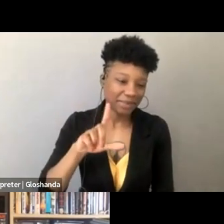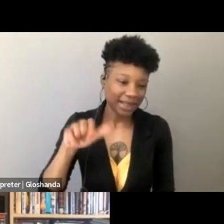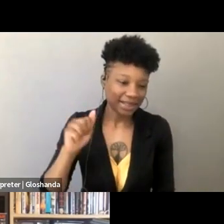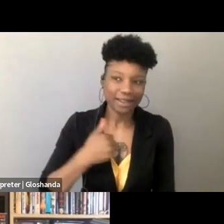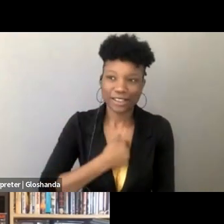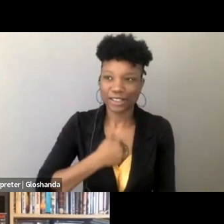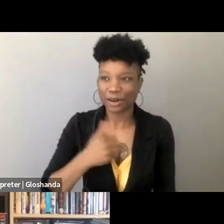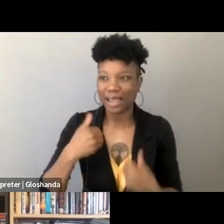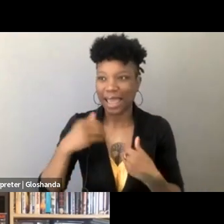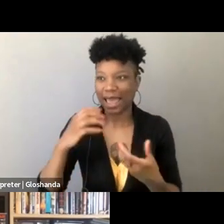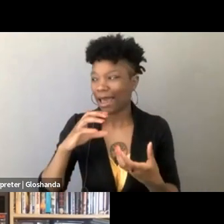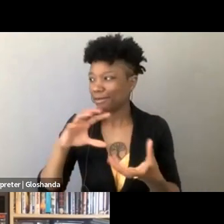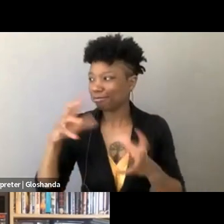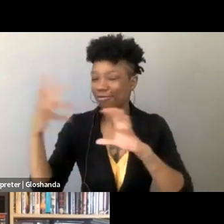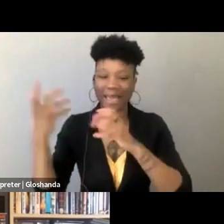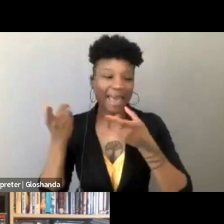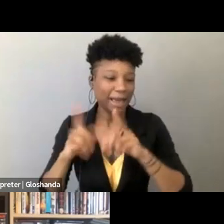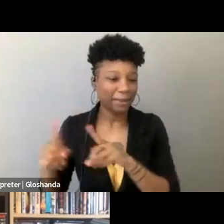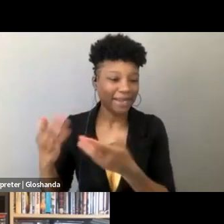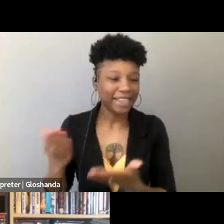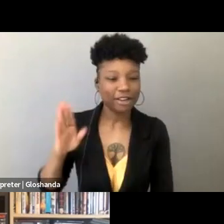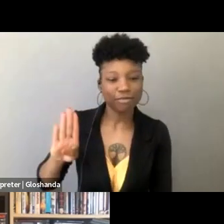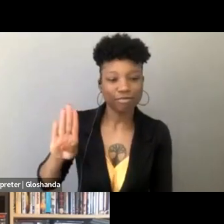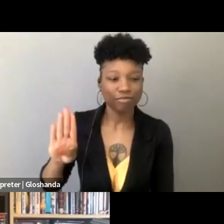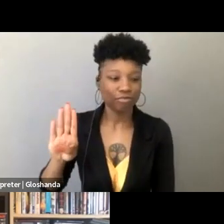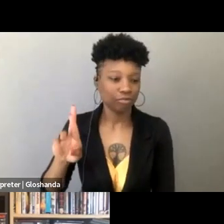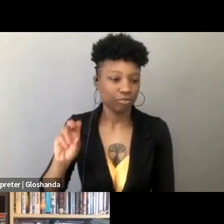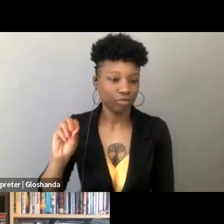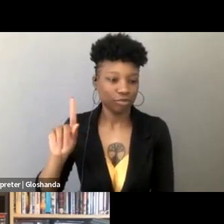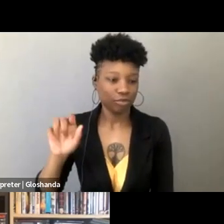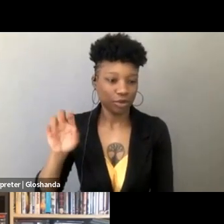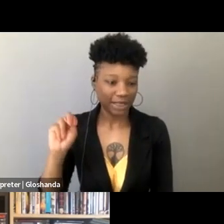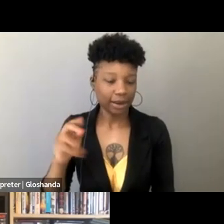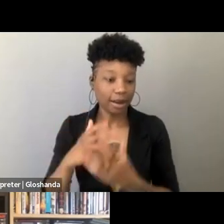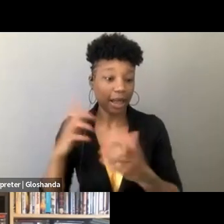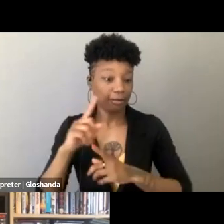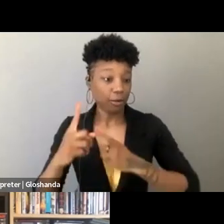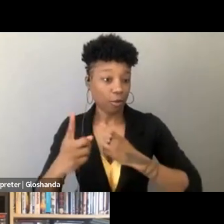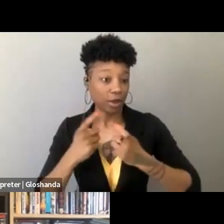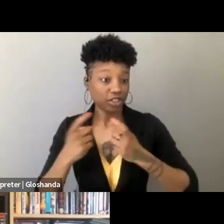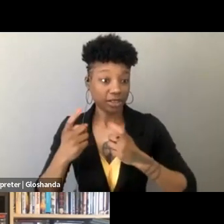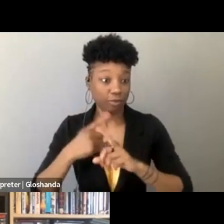there's chaos happening, Brooklyn. You know, a lot of the questions that people have put in the Q&A box